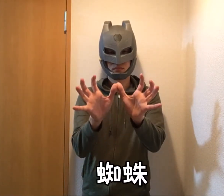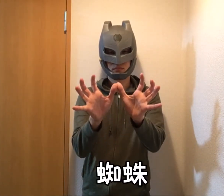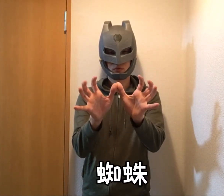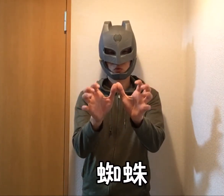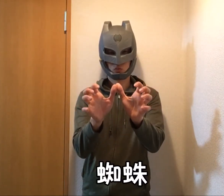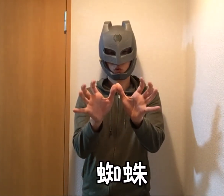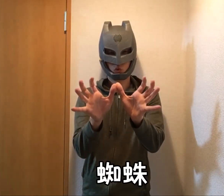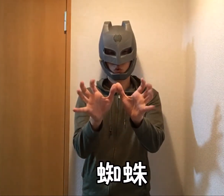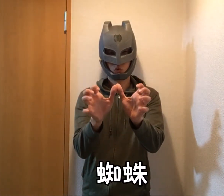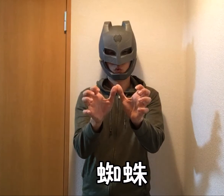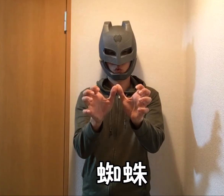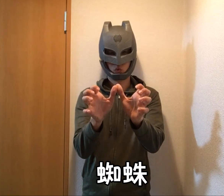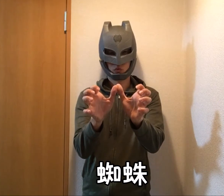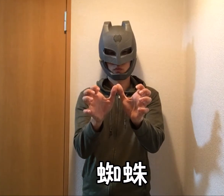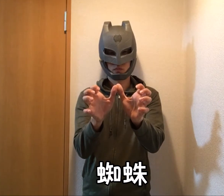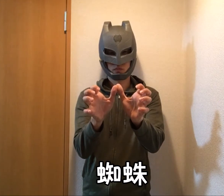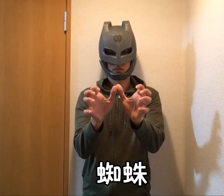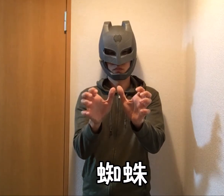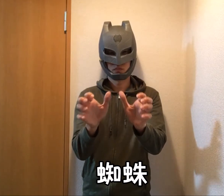Spider